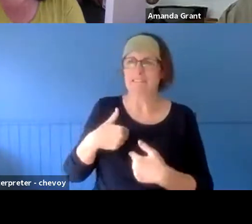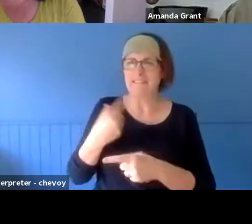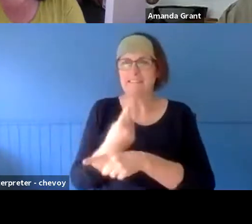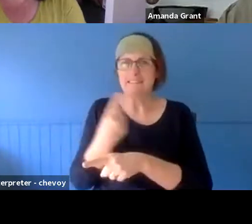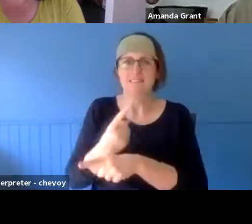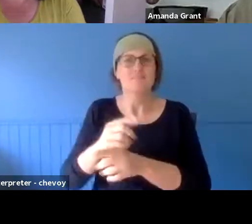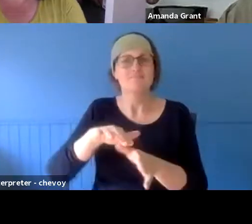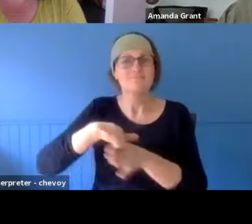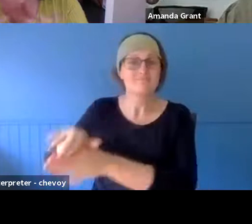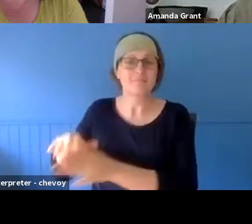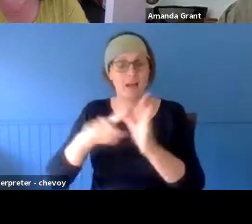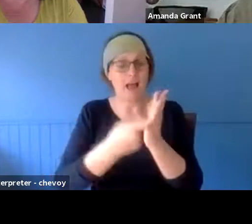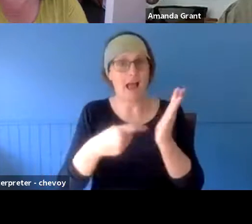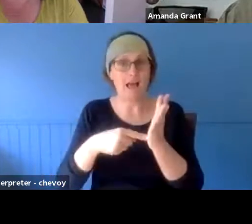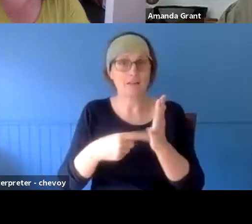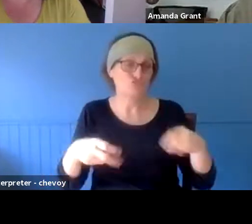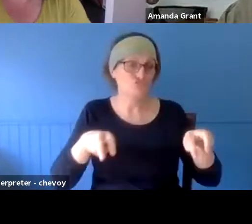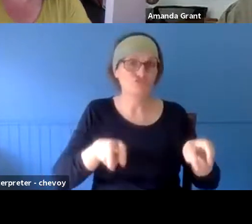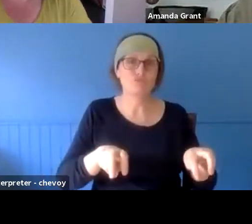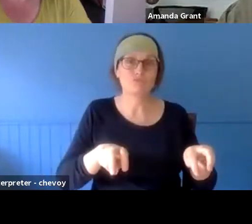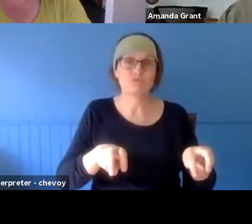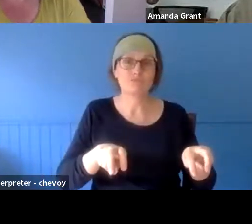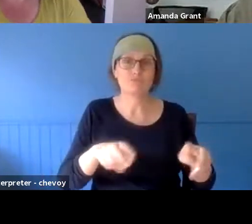and sharing as much or as little as you want to, as you're comfortable